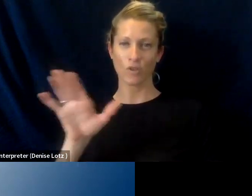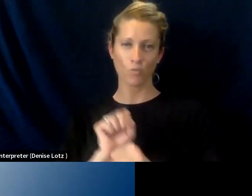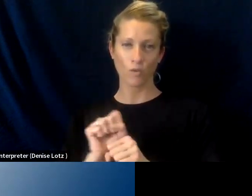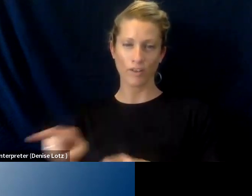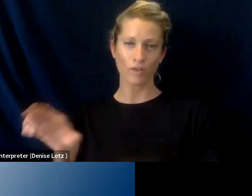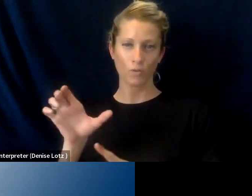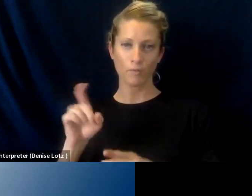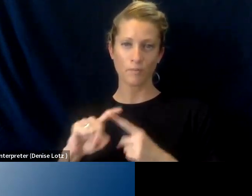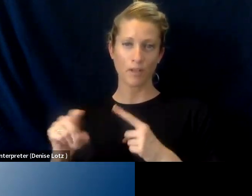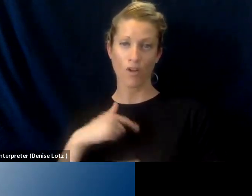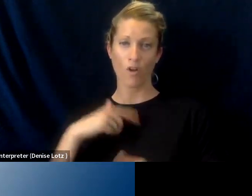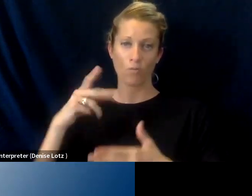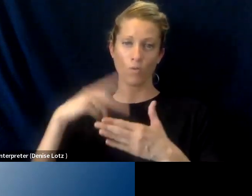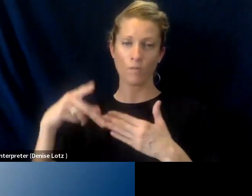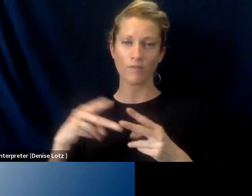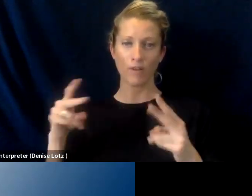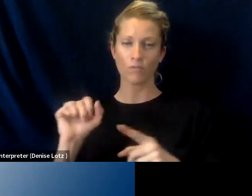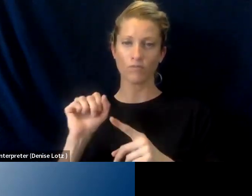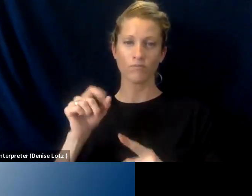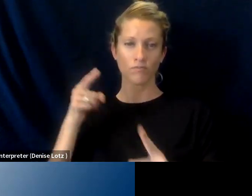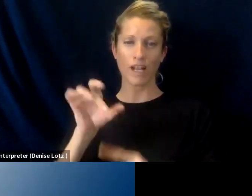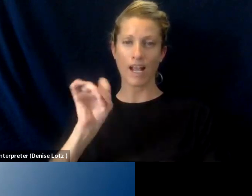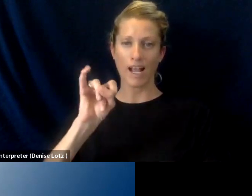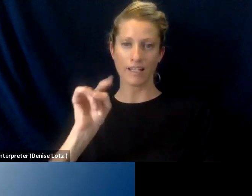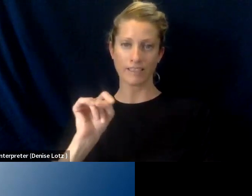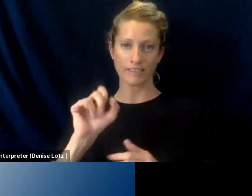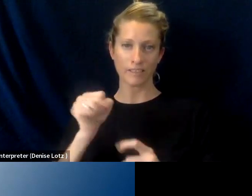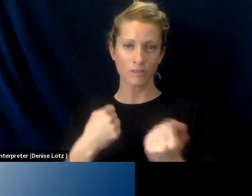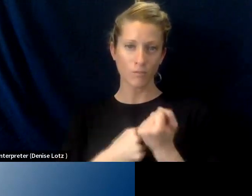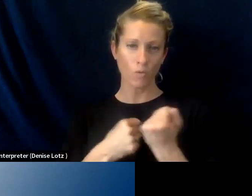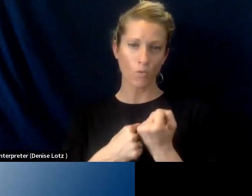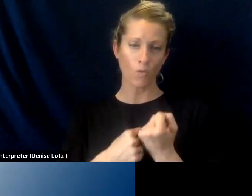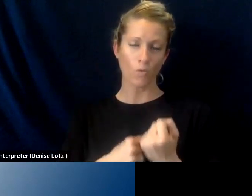our programs are situated in like it support salesforce administration but we have a growing